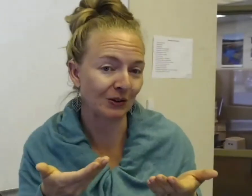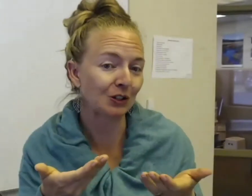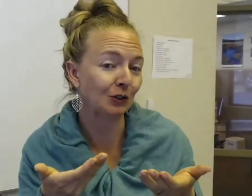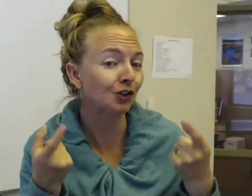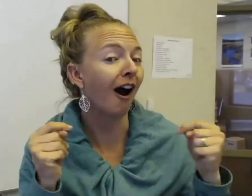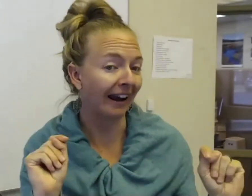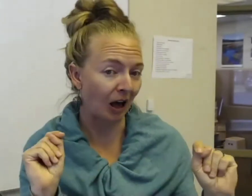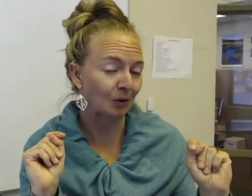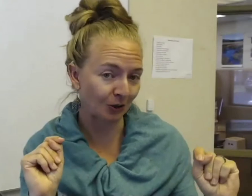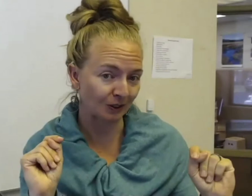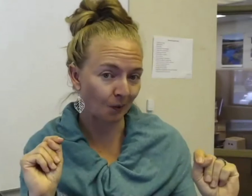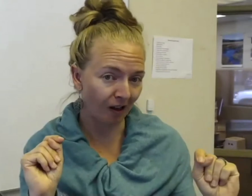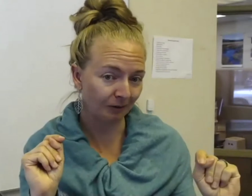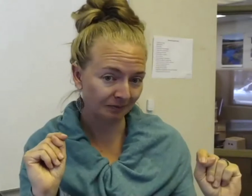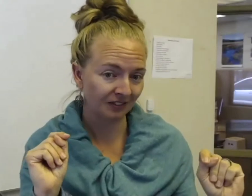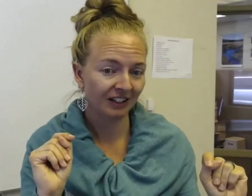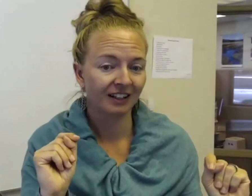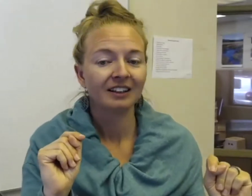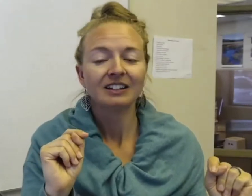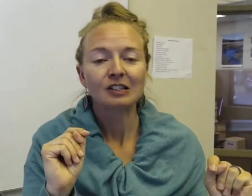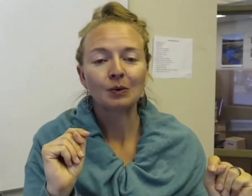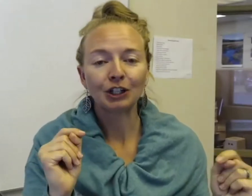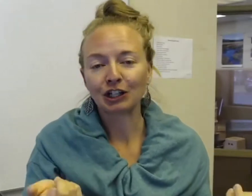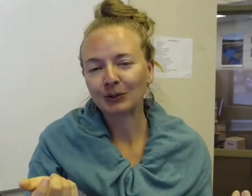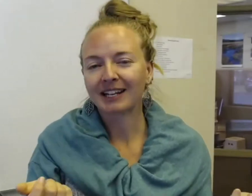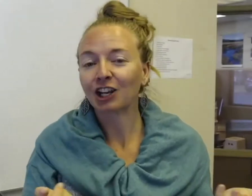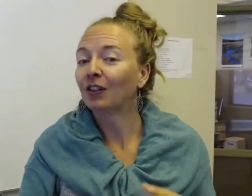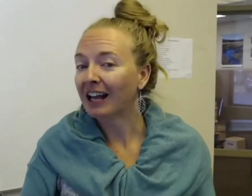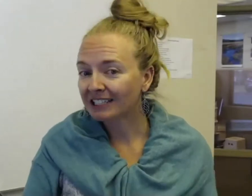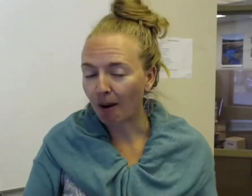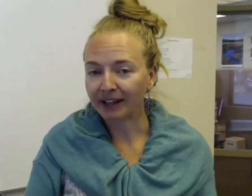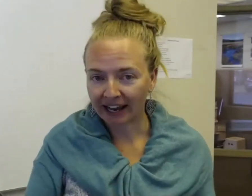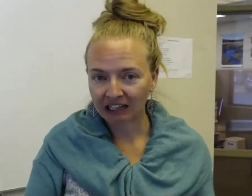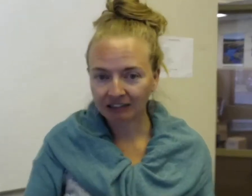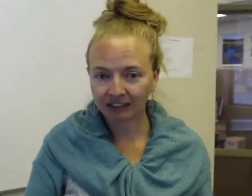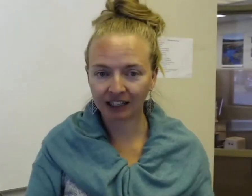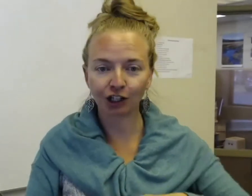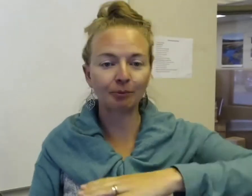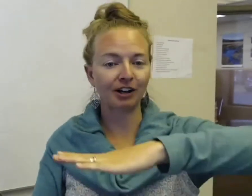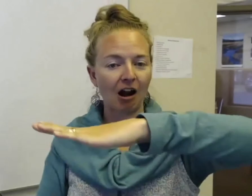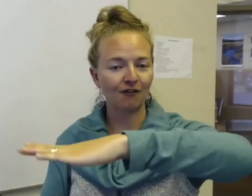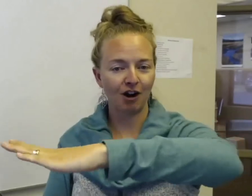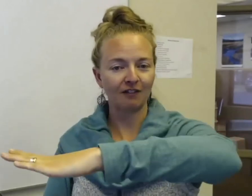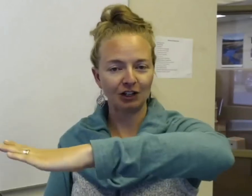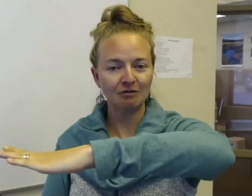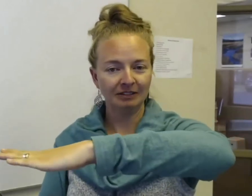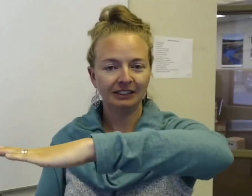try it out too, as well. So what you're going to do is take your left dominant hand, you're going to put it out in front of you,